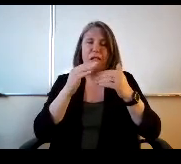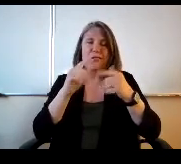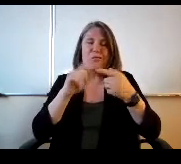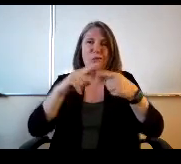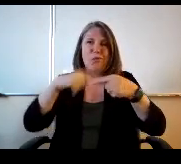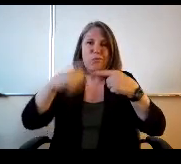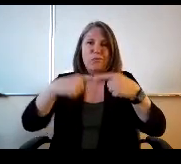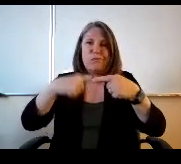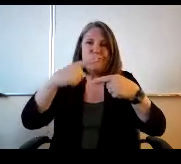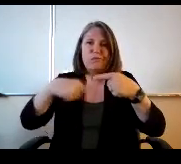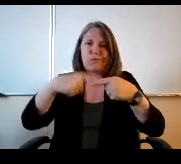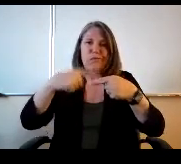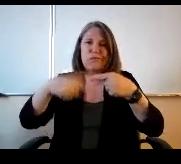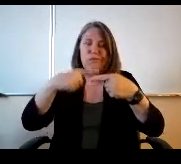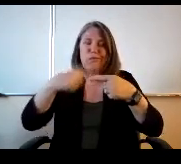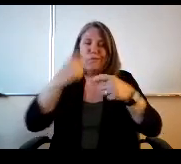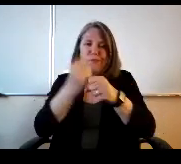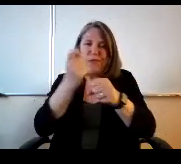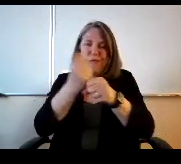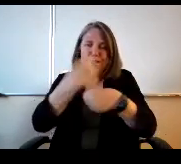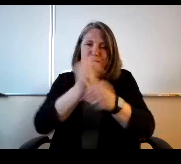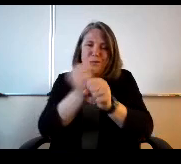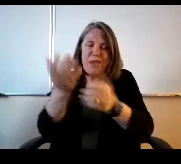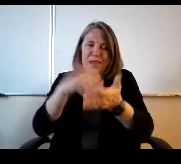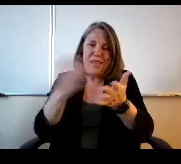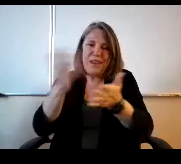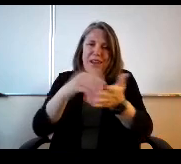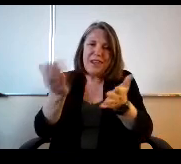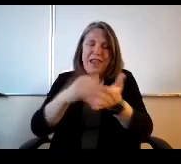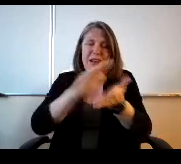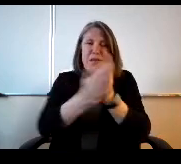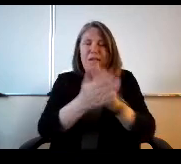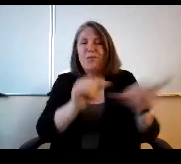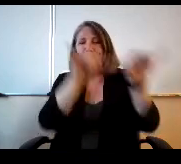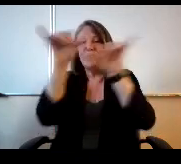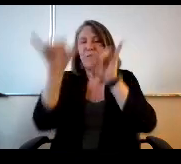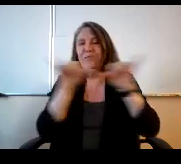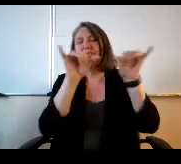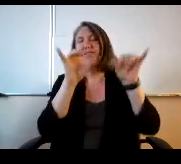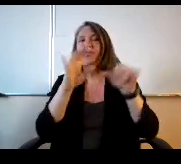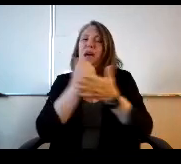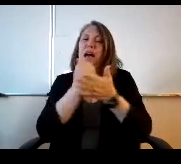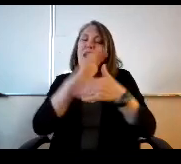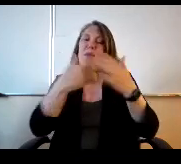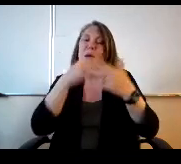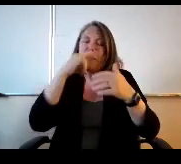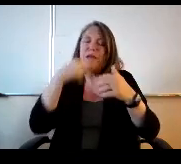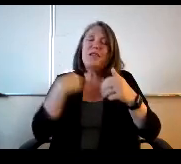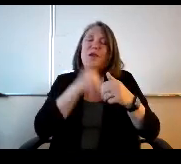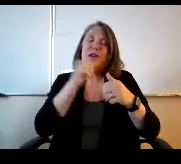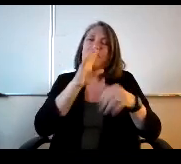something that's normative to help. All kids were not talking about learning loss as a result of the pandemic. You comeback kids that have gaps